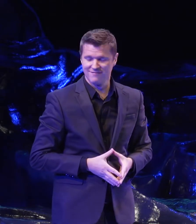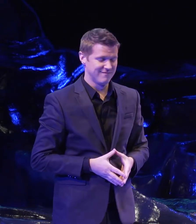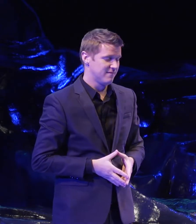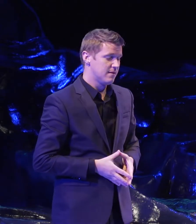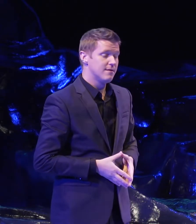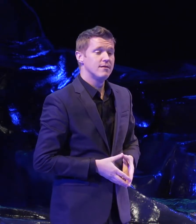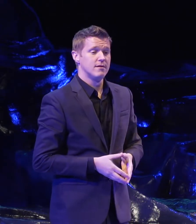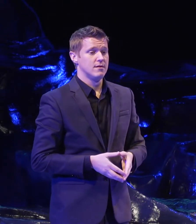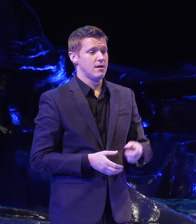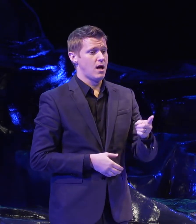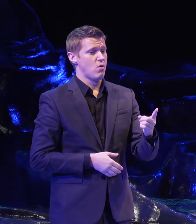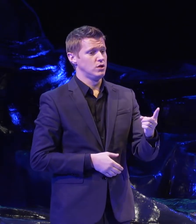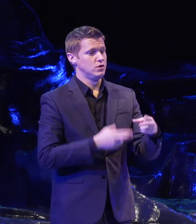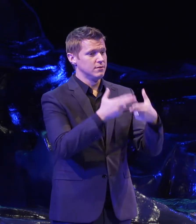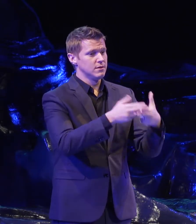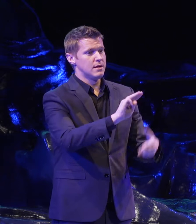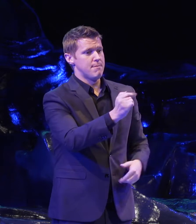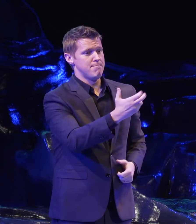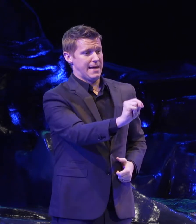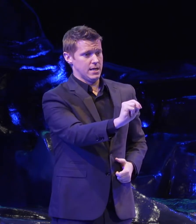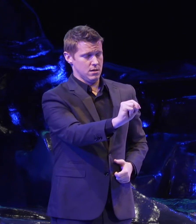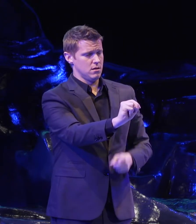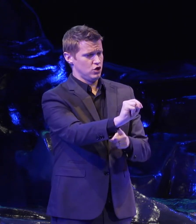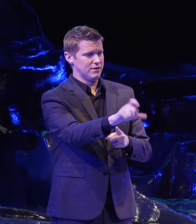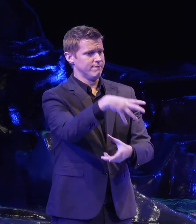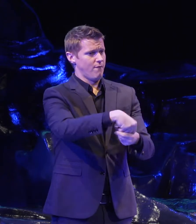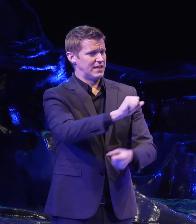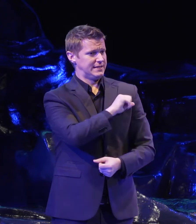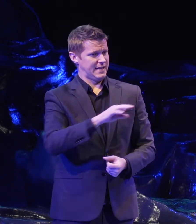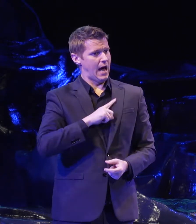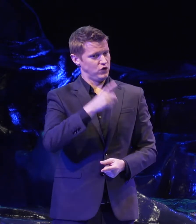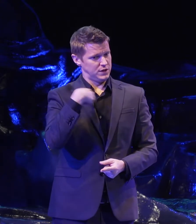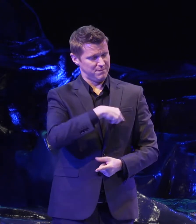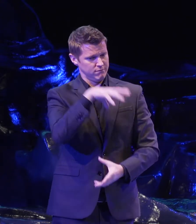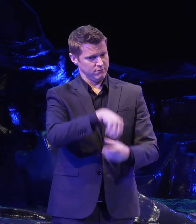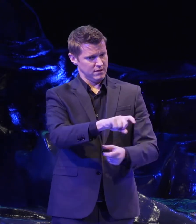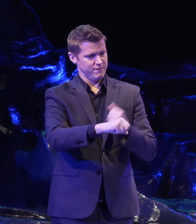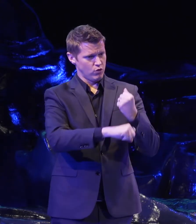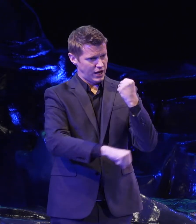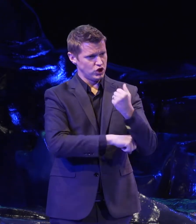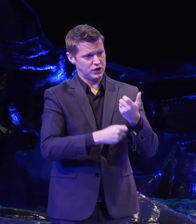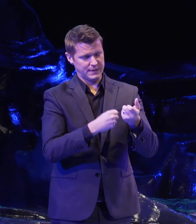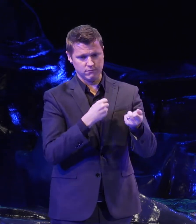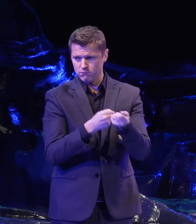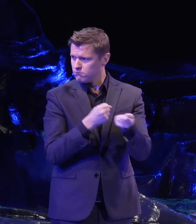I wanna call out Megan Forgrave on our staff, she produces bushCONNECT for the foundation, and leaves her overall strengths.